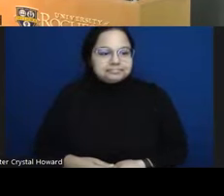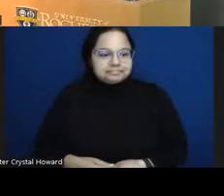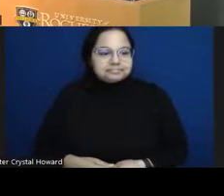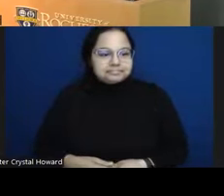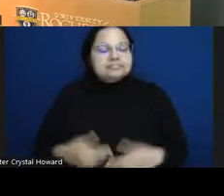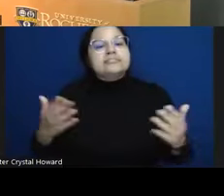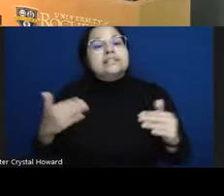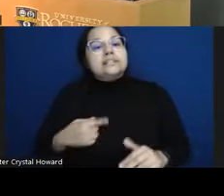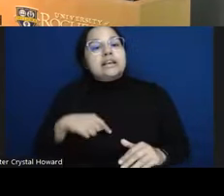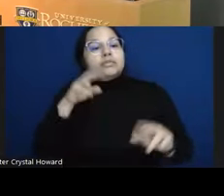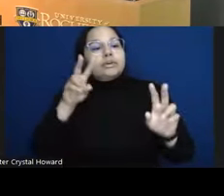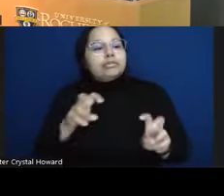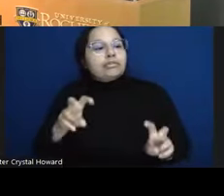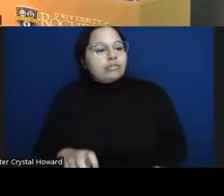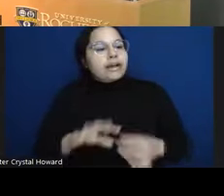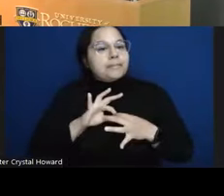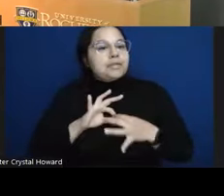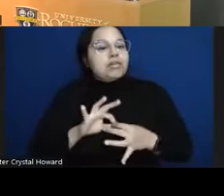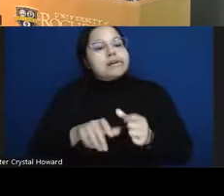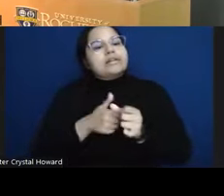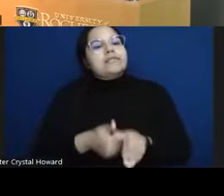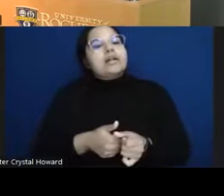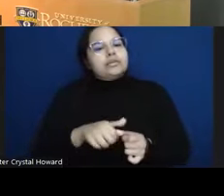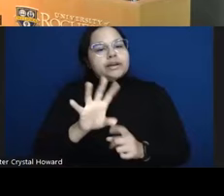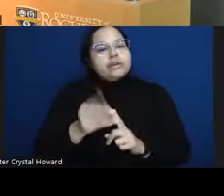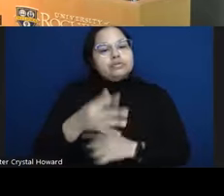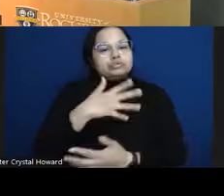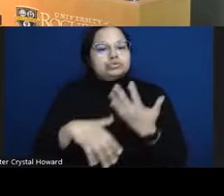cultural social engagement so uh when people were pained they would have to answer whether